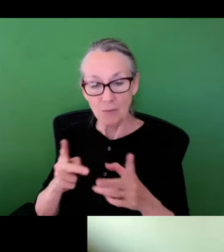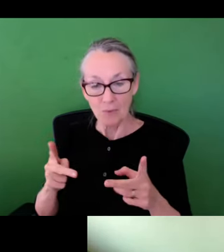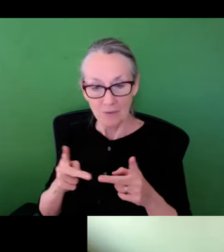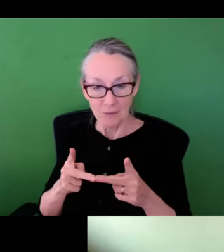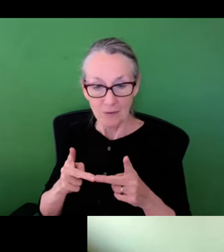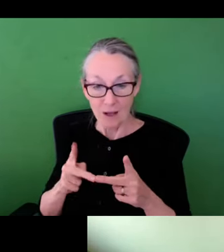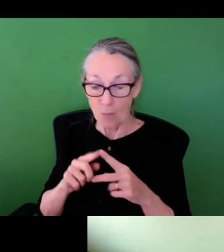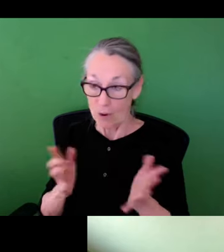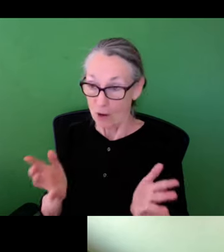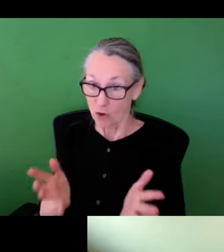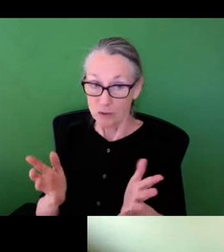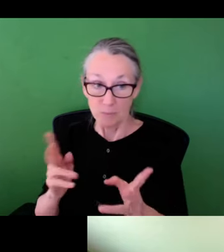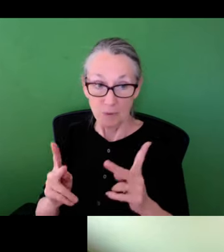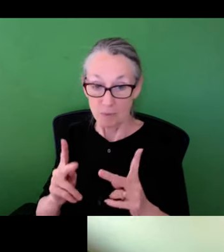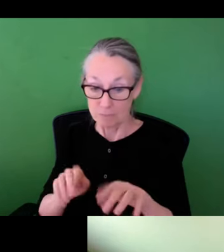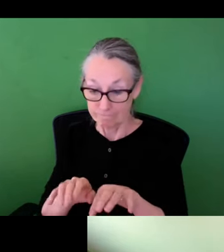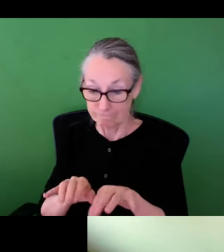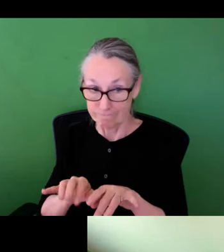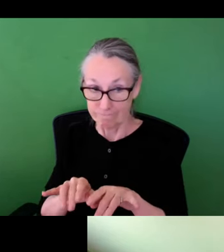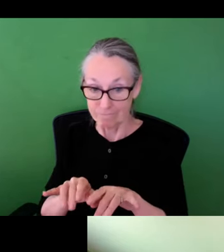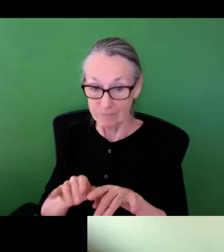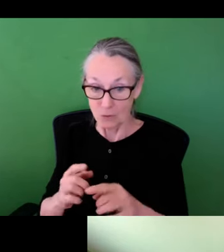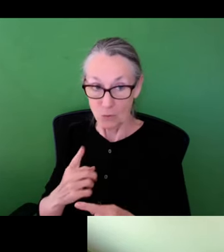I actually wonder as a starting point, first I want